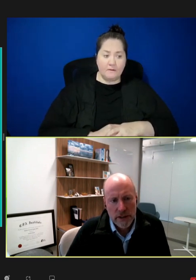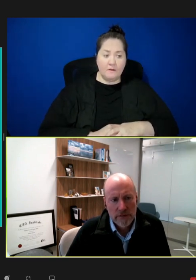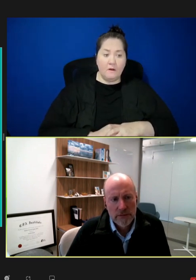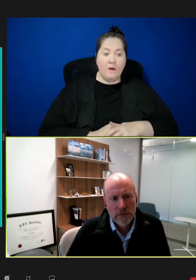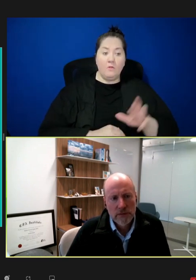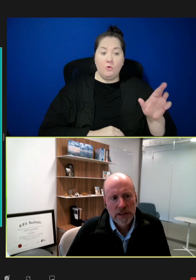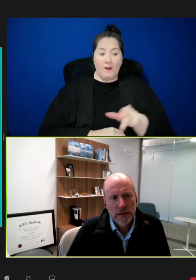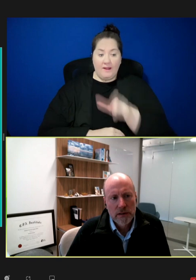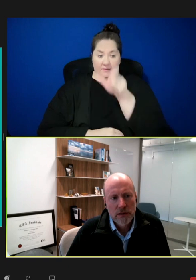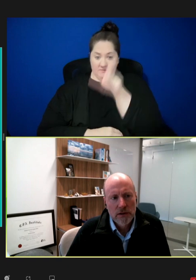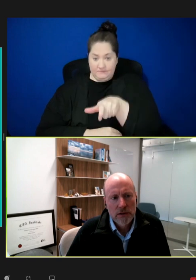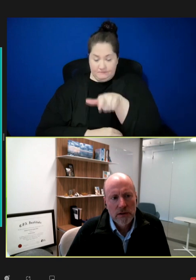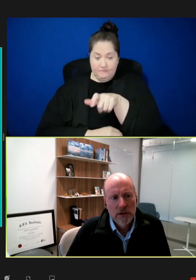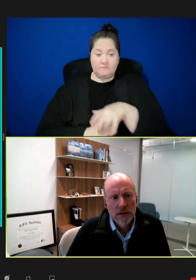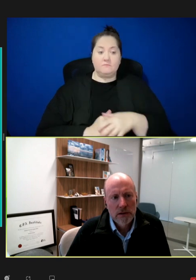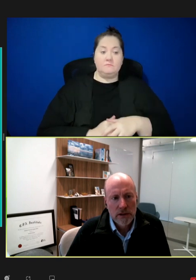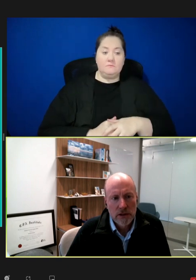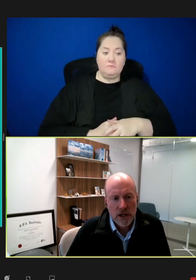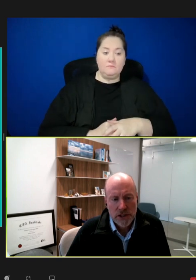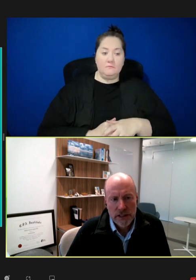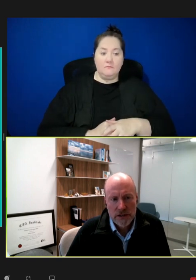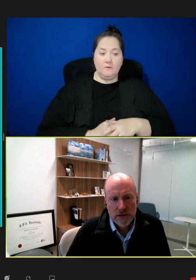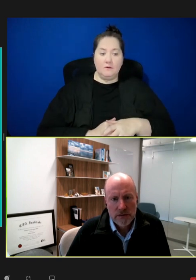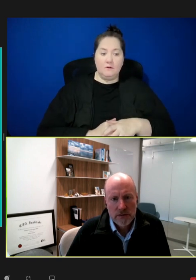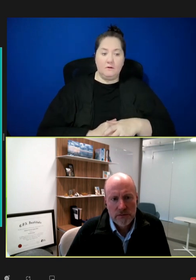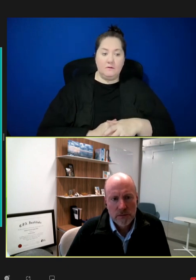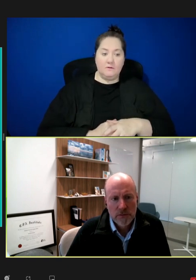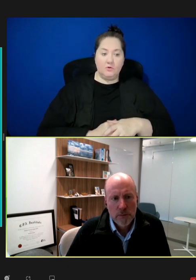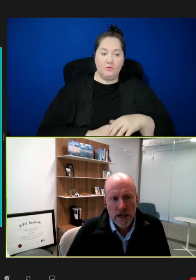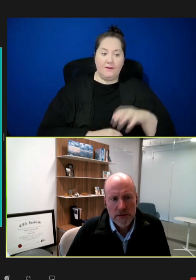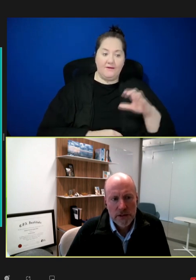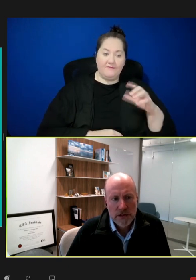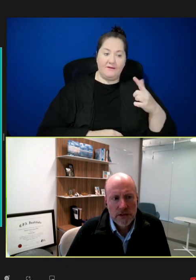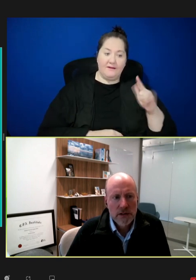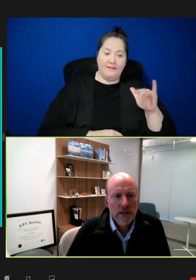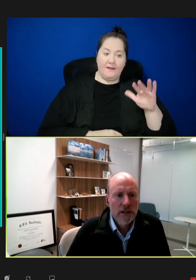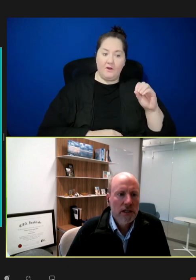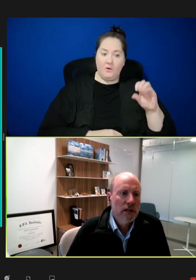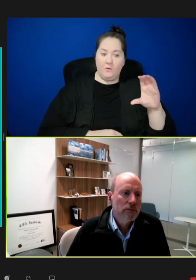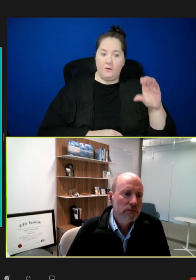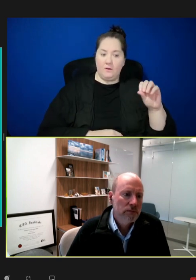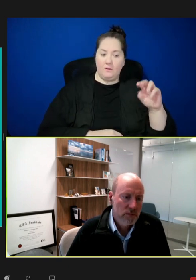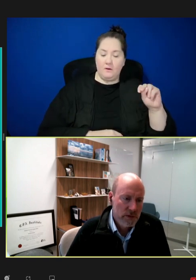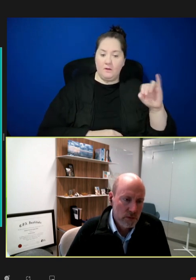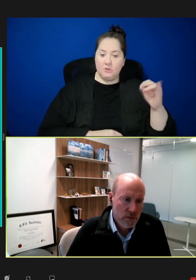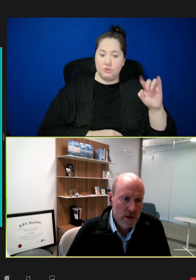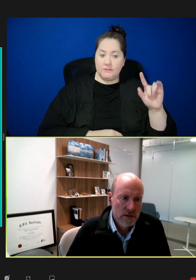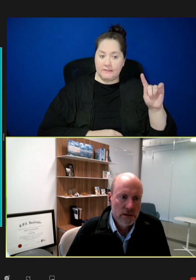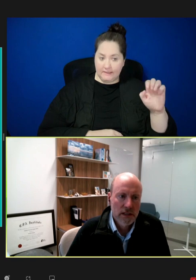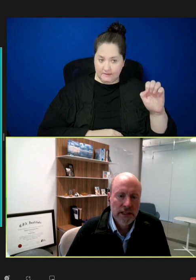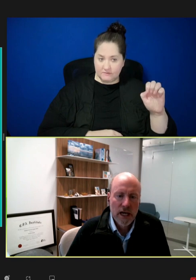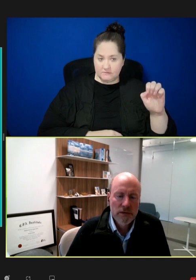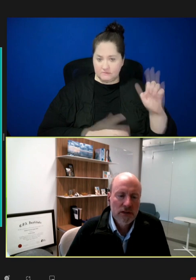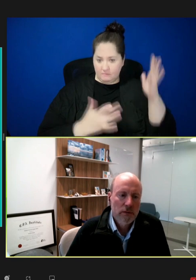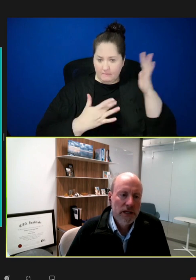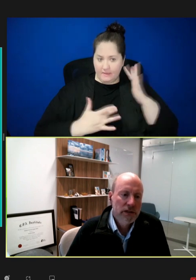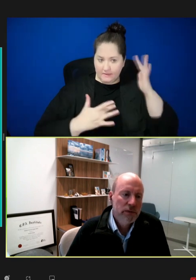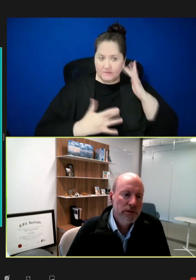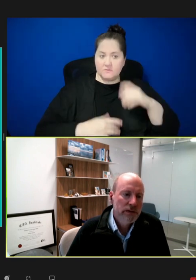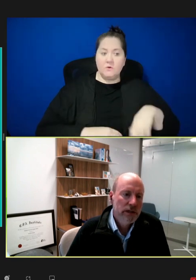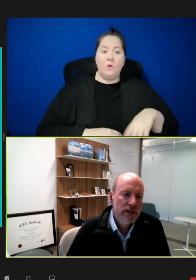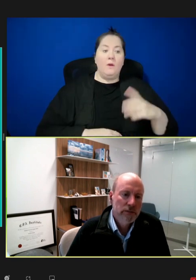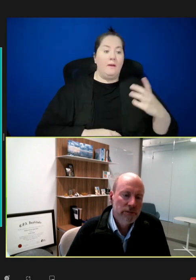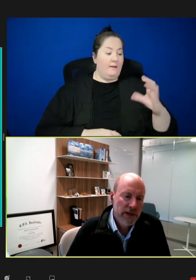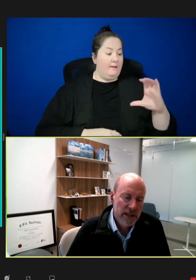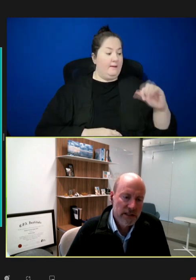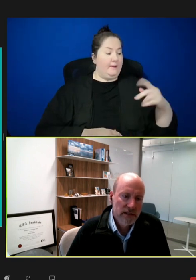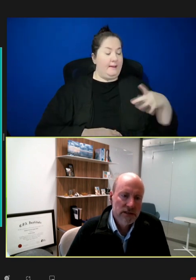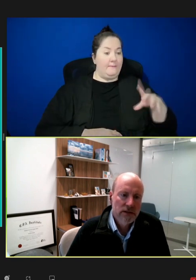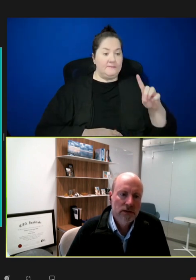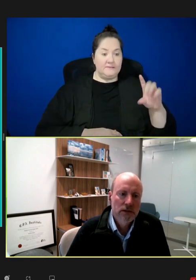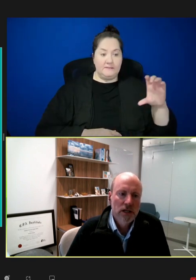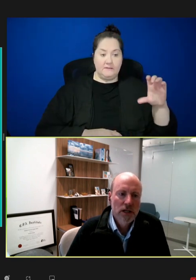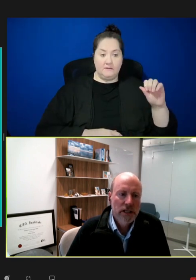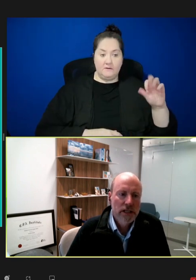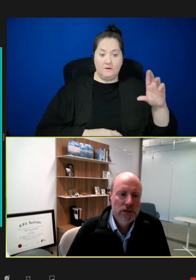we have the glyco-conjugates for four pathogens. One capsid carbohydrate vaccine is still in